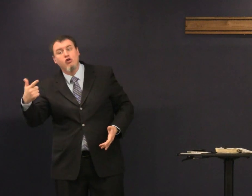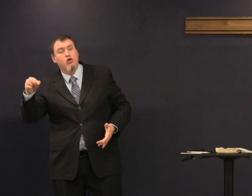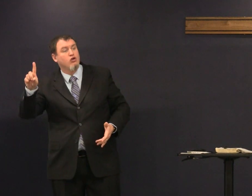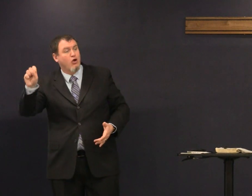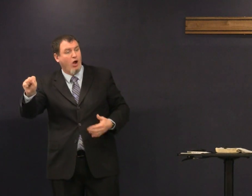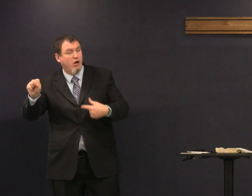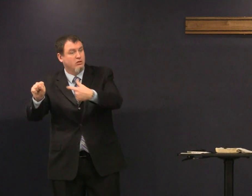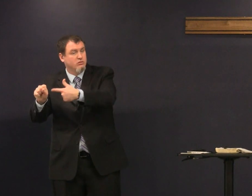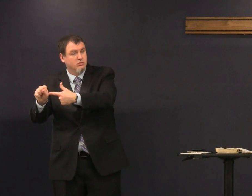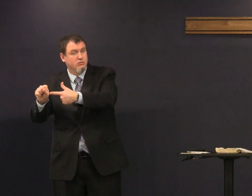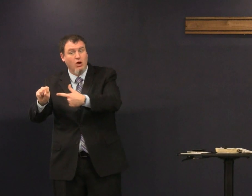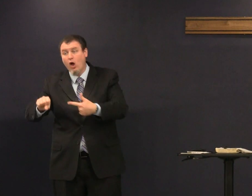foreign